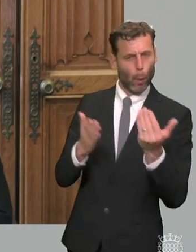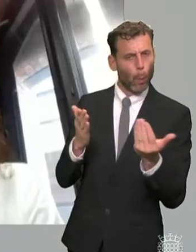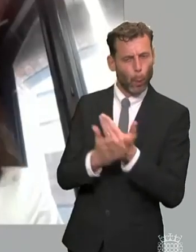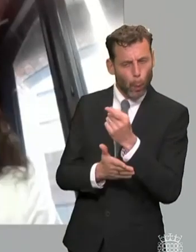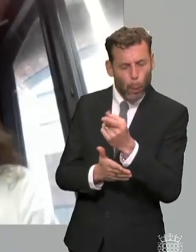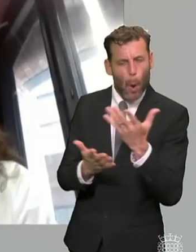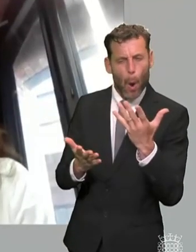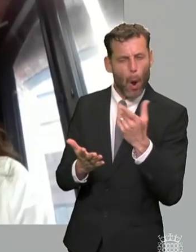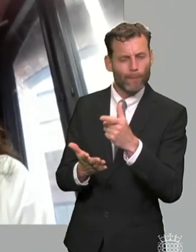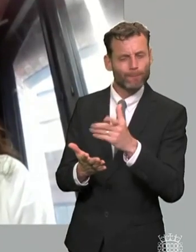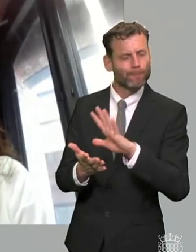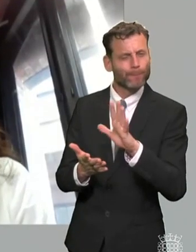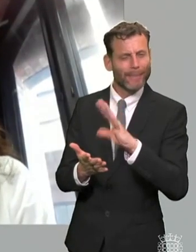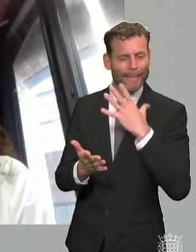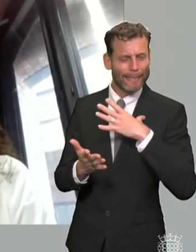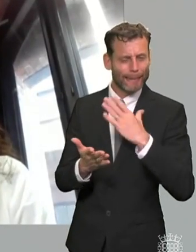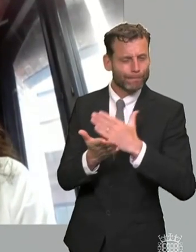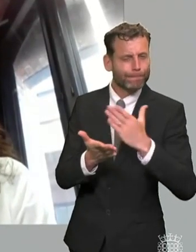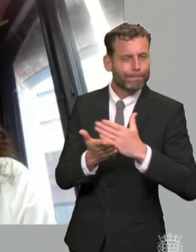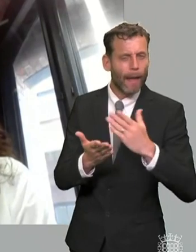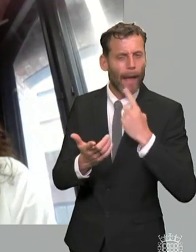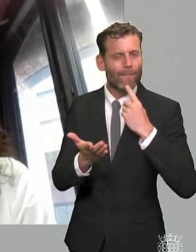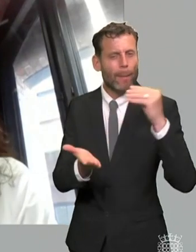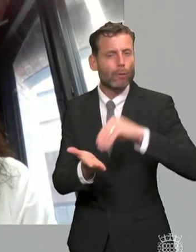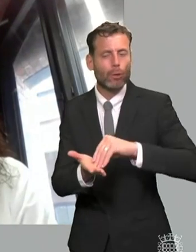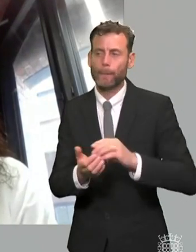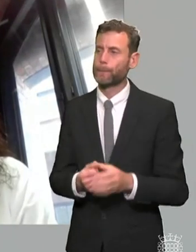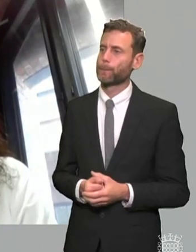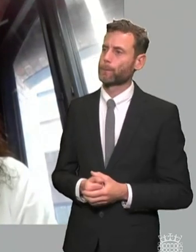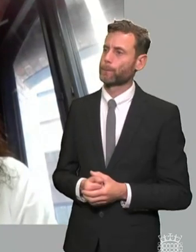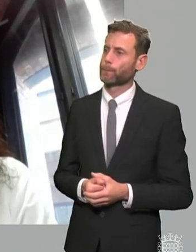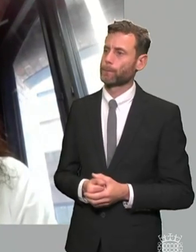ah okay um no i i don't think it revealed anything new in terms of some of the